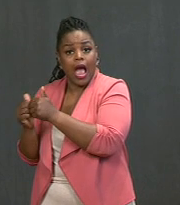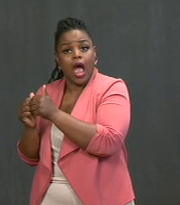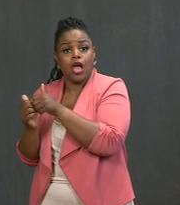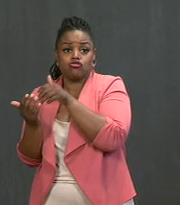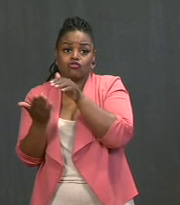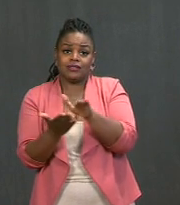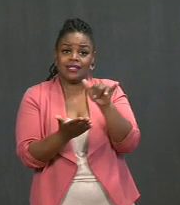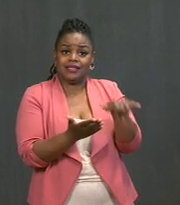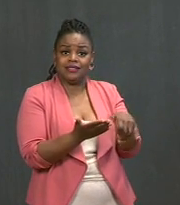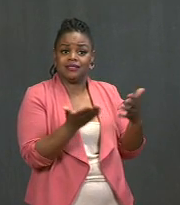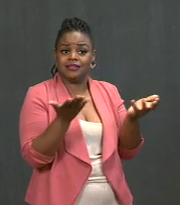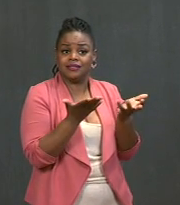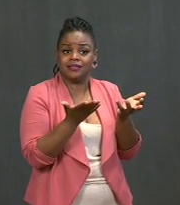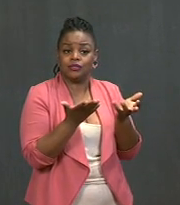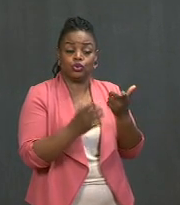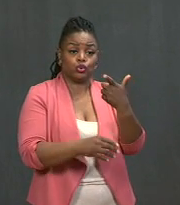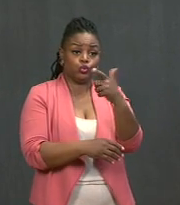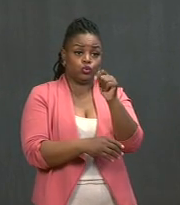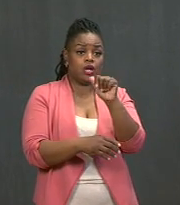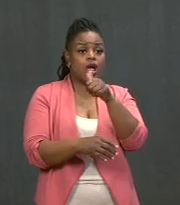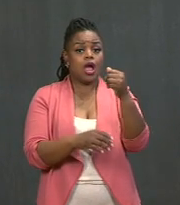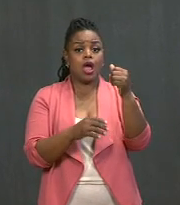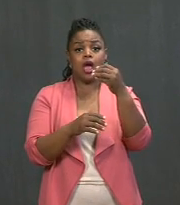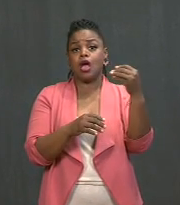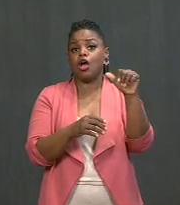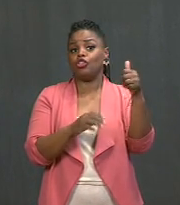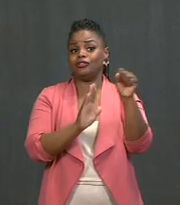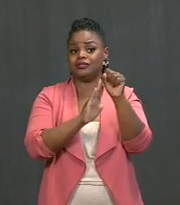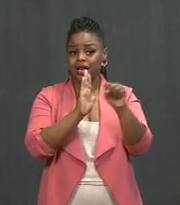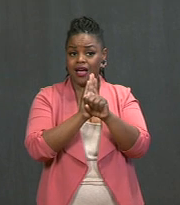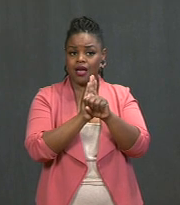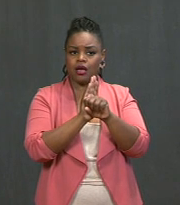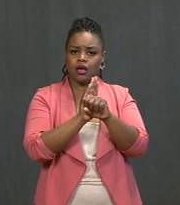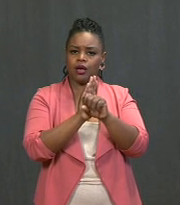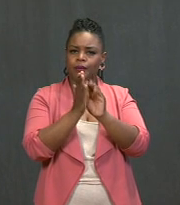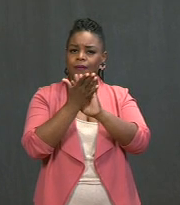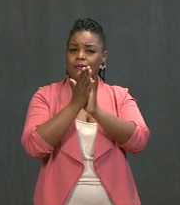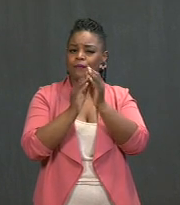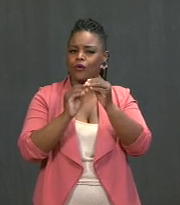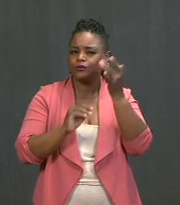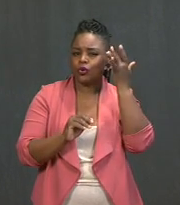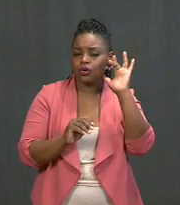is for Georgia and other states to smarten up. Stop it. Stop it.